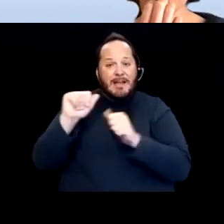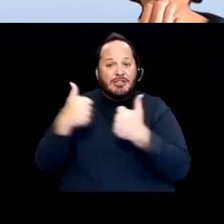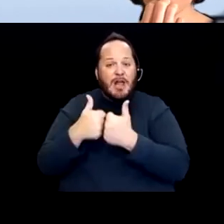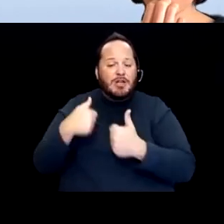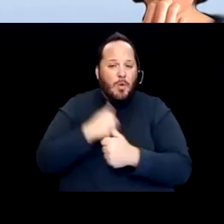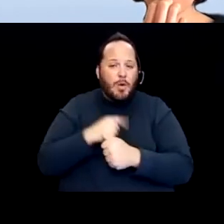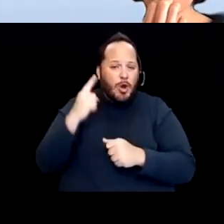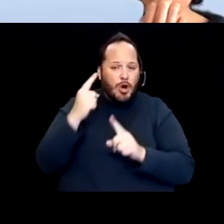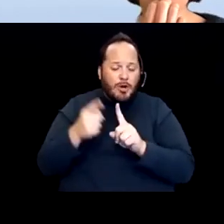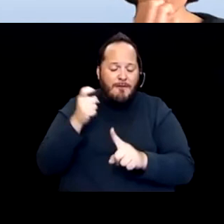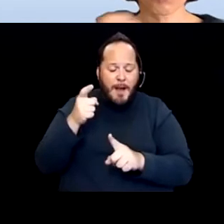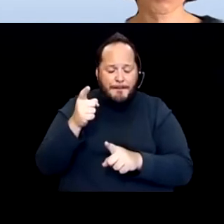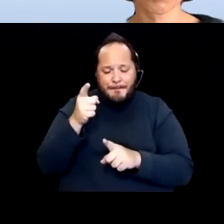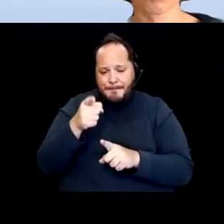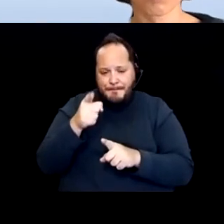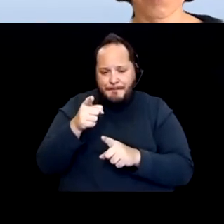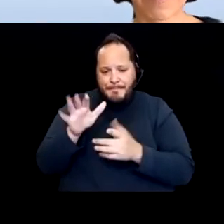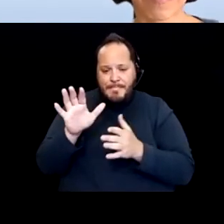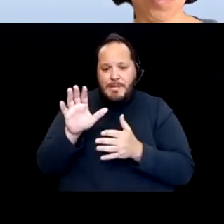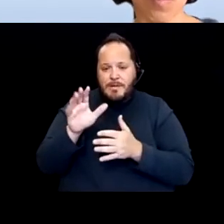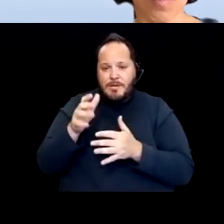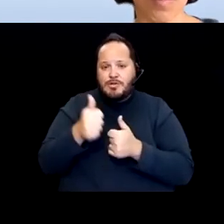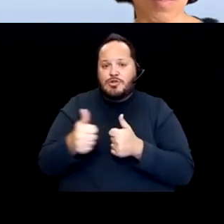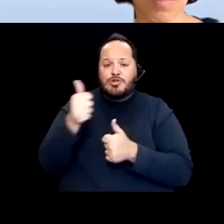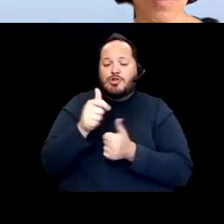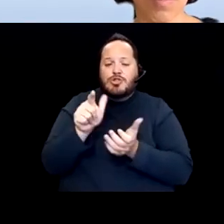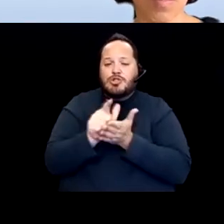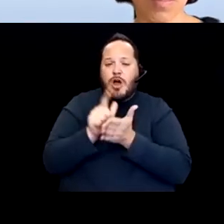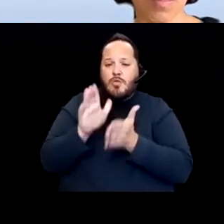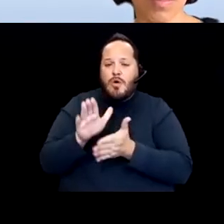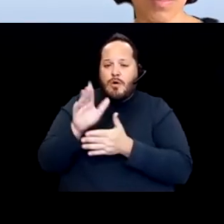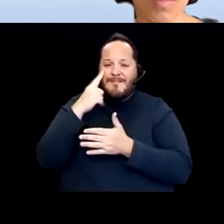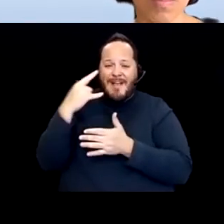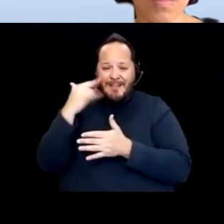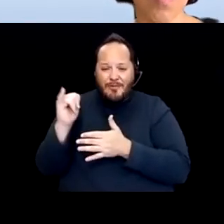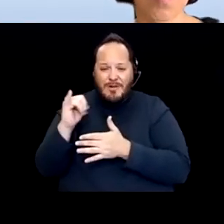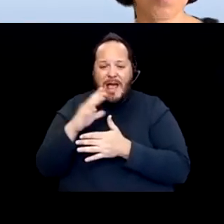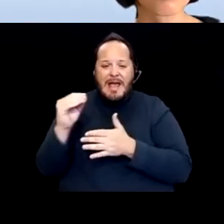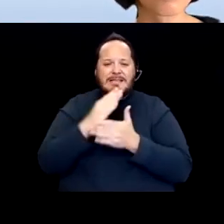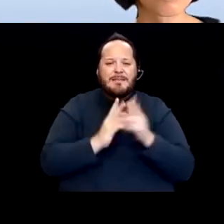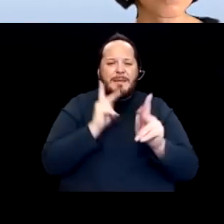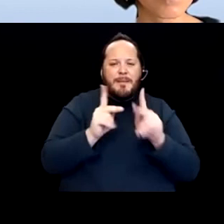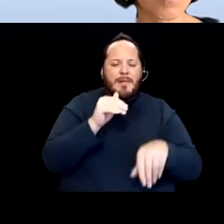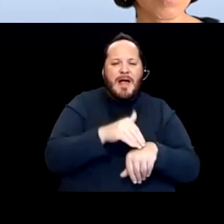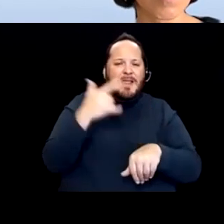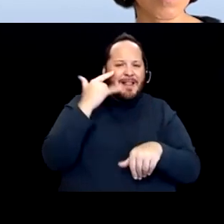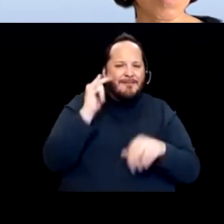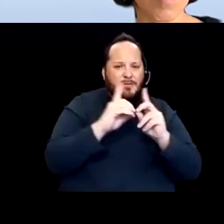I mean, from the Surgeon General of California and for some of the folks at the California Department of Public Health.